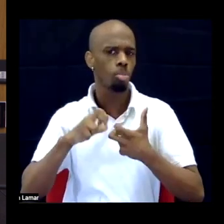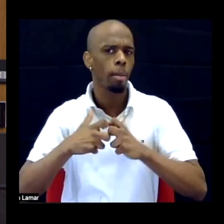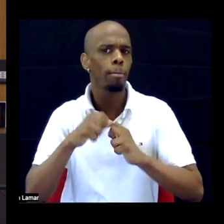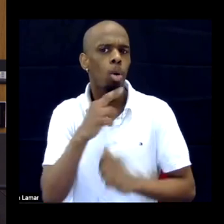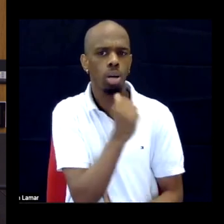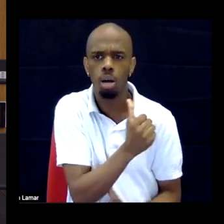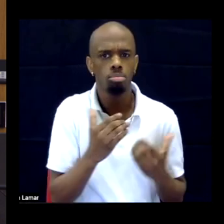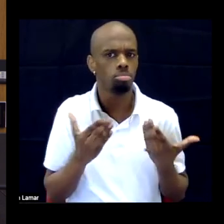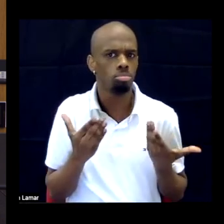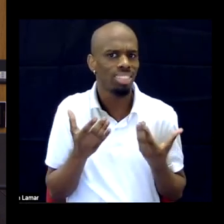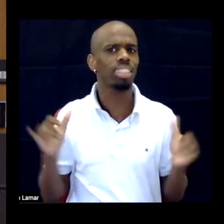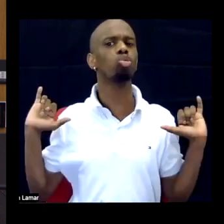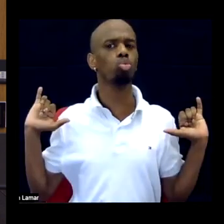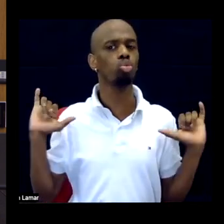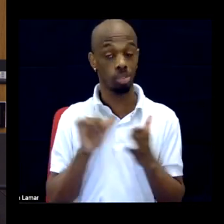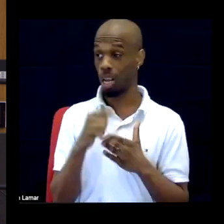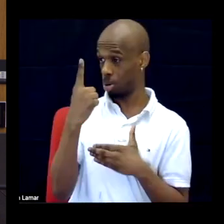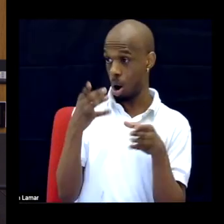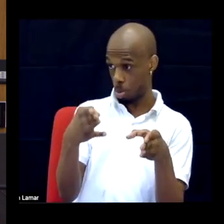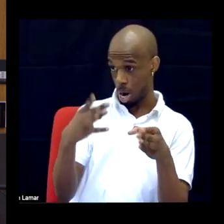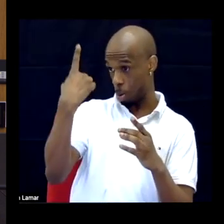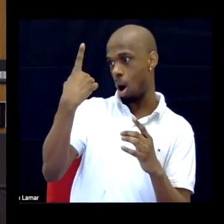So that's one of the ways. One singular way.